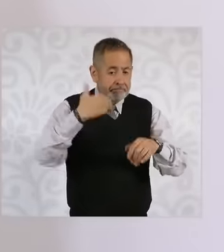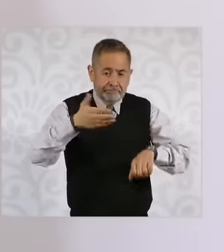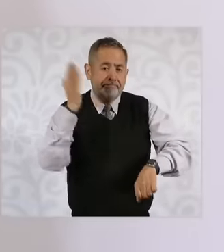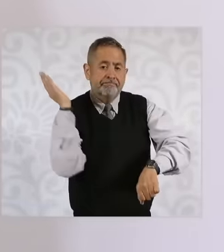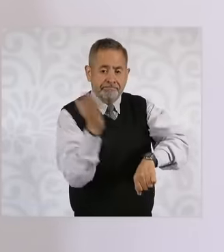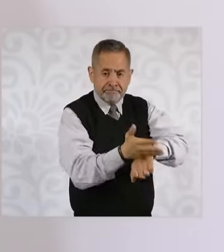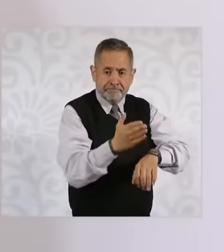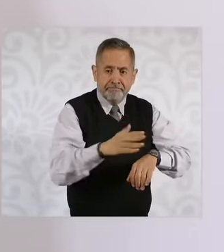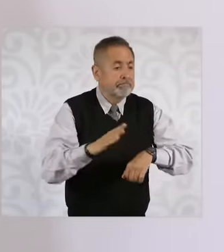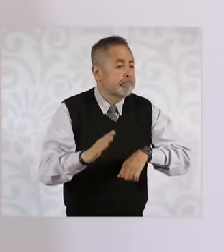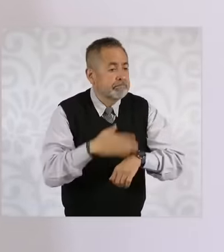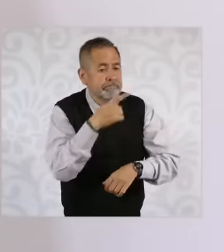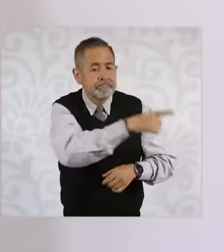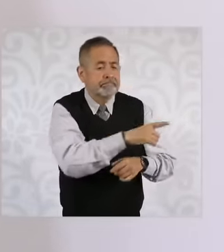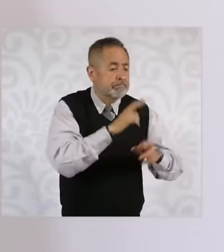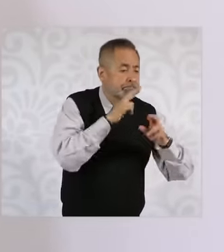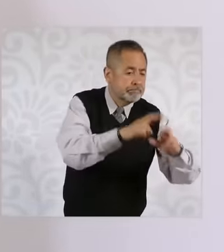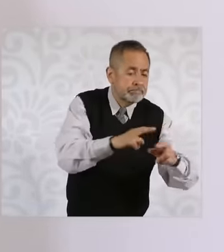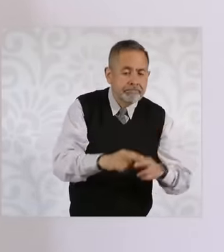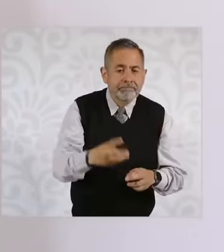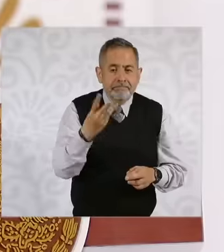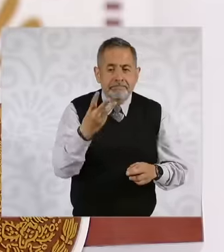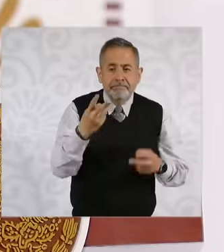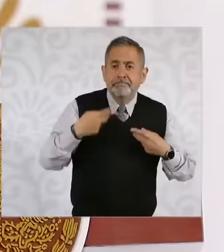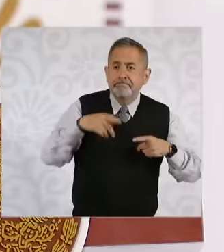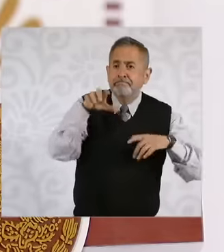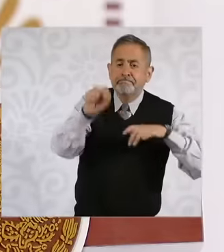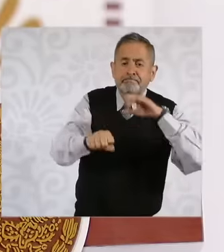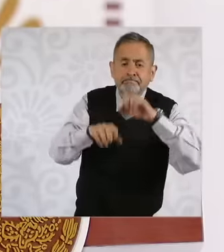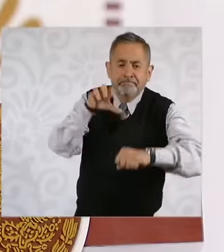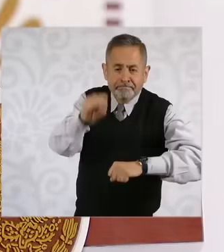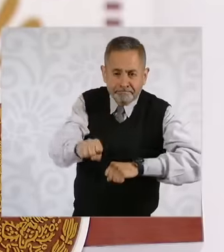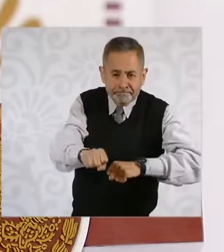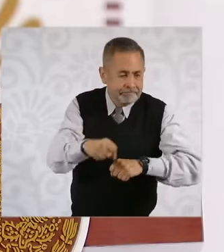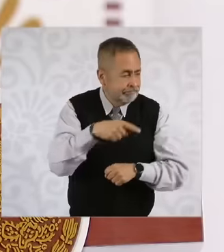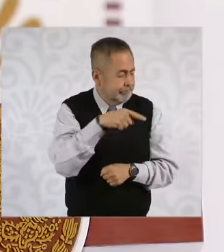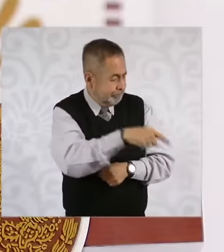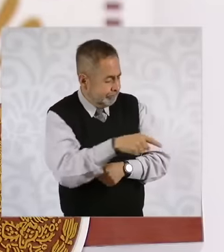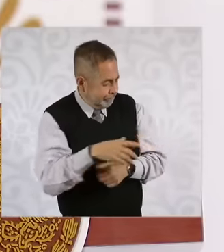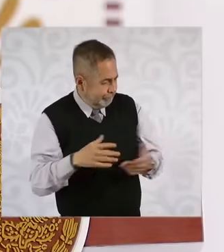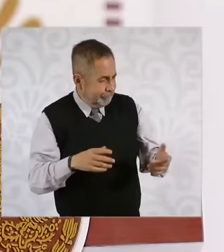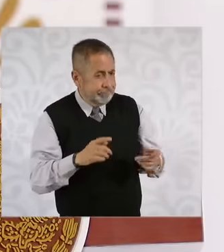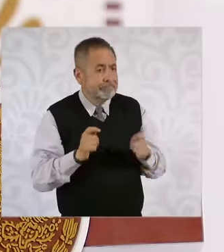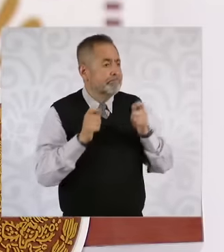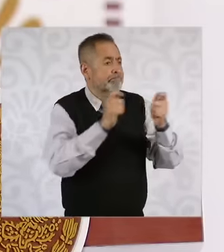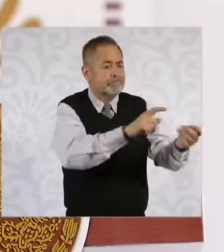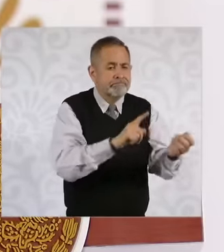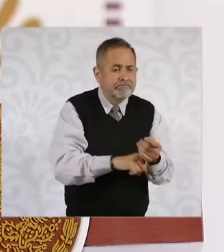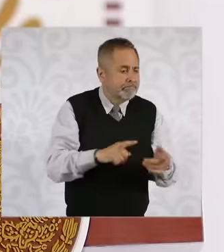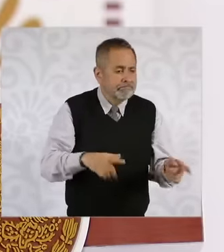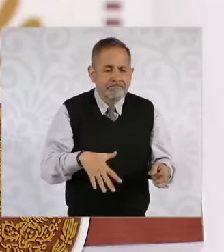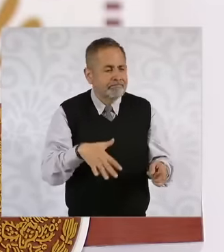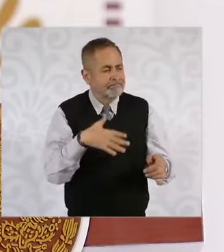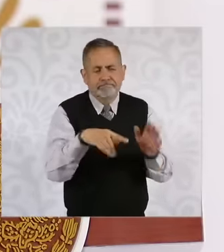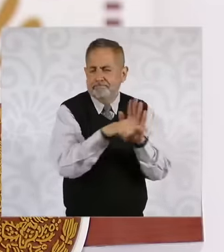Due to the result of three investigations that were attributed to the federal judge, negative conduct such as